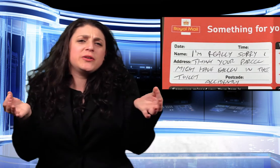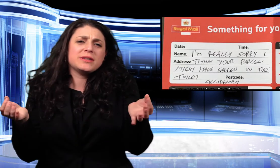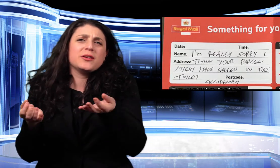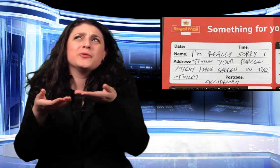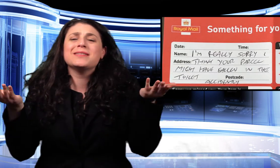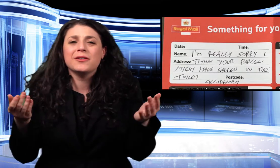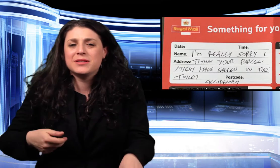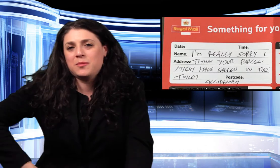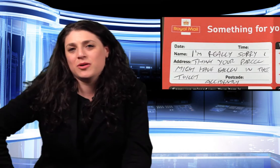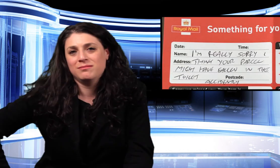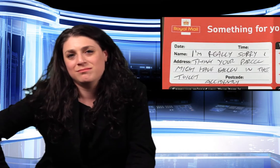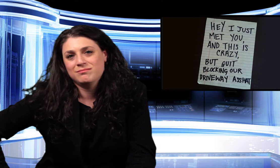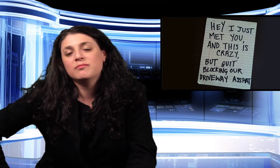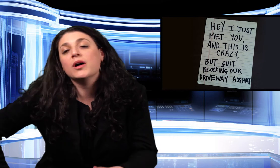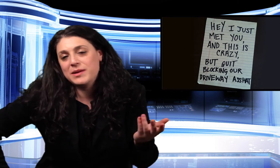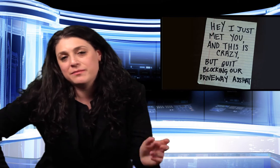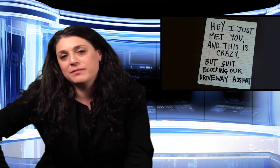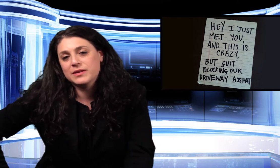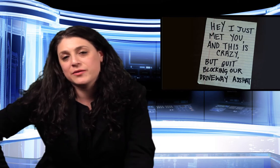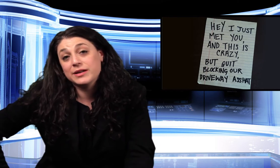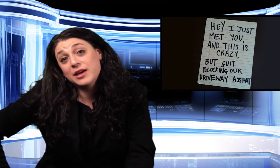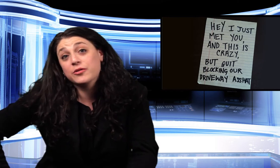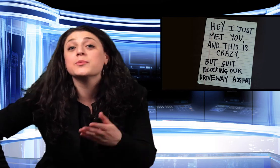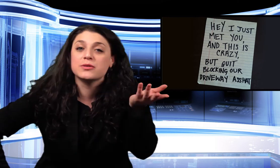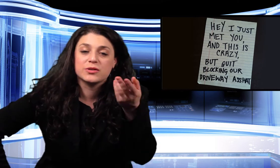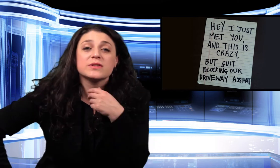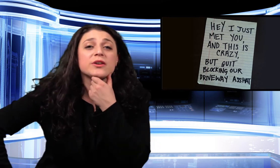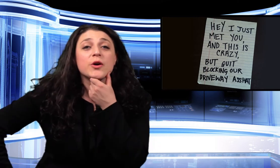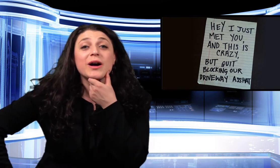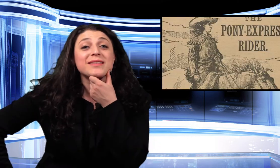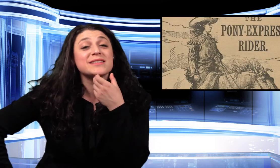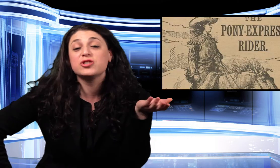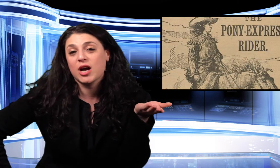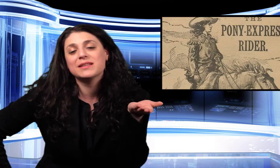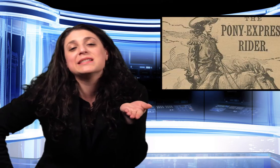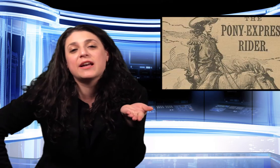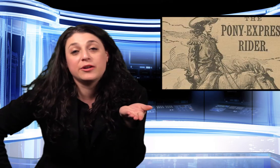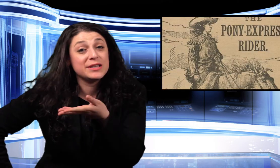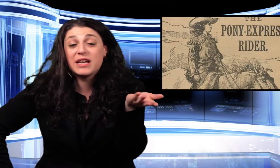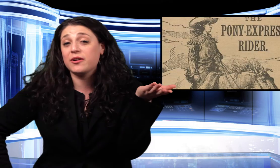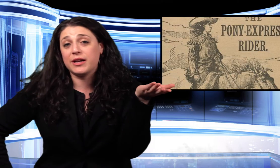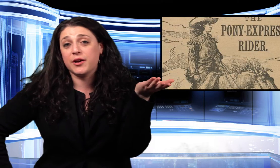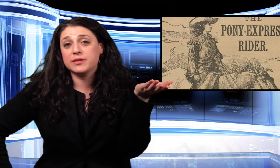How cute is that? Who writes notes anymore? Well, I mean, unless you're writing a letter through the postal service. So you know what? That's his job. That's his livelihood.